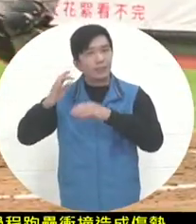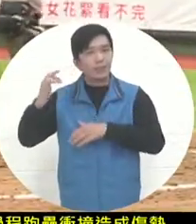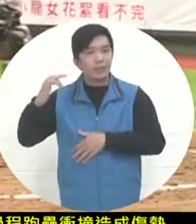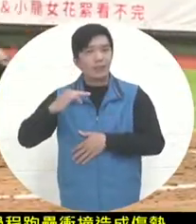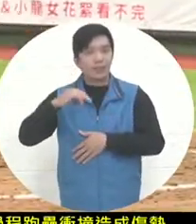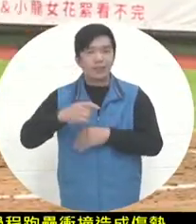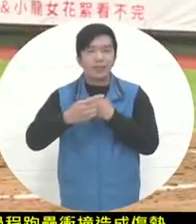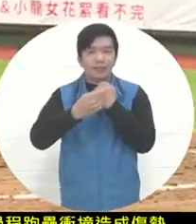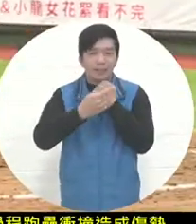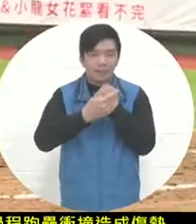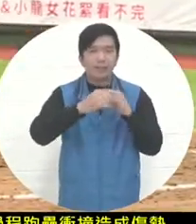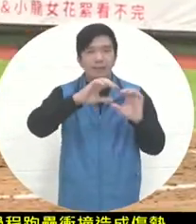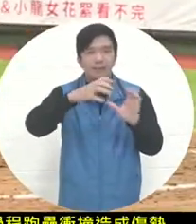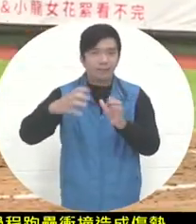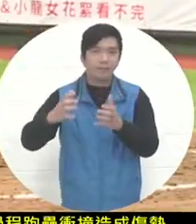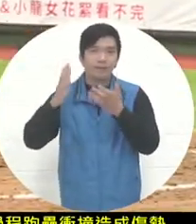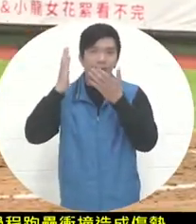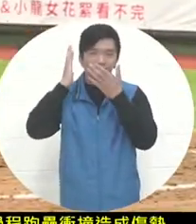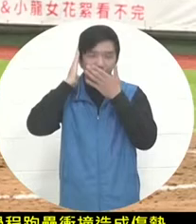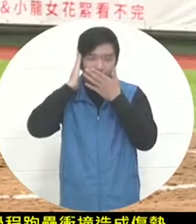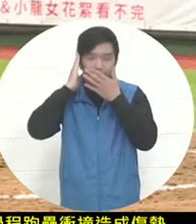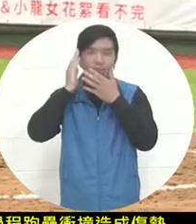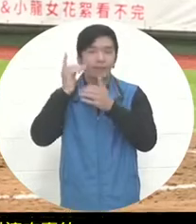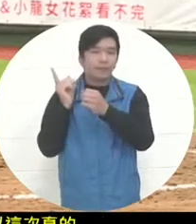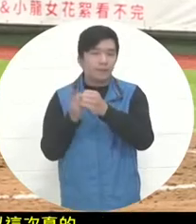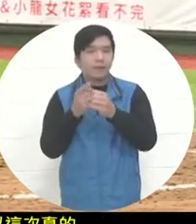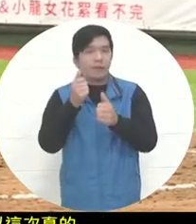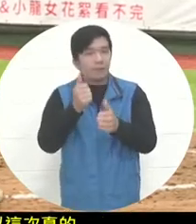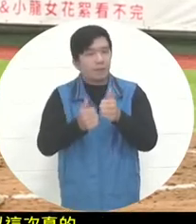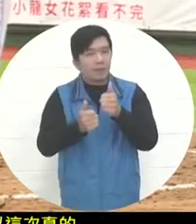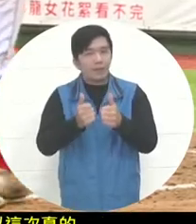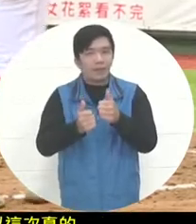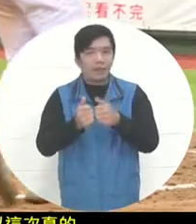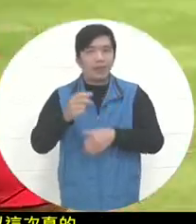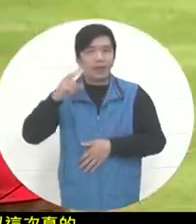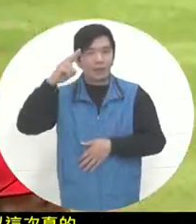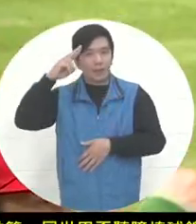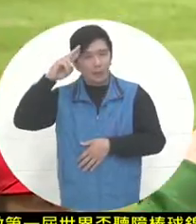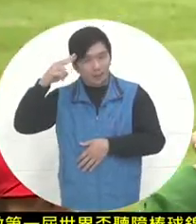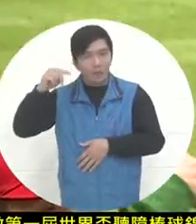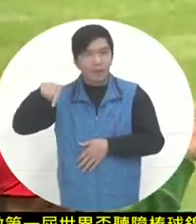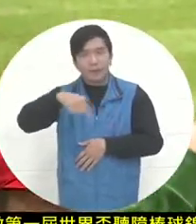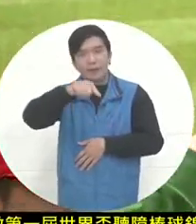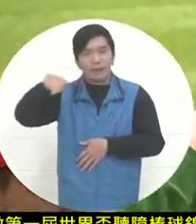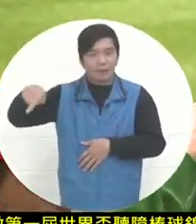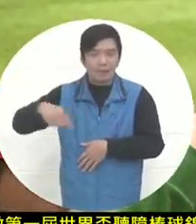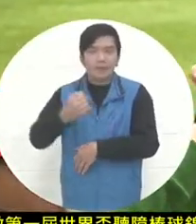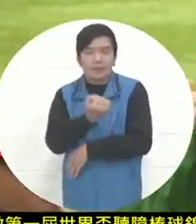participate in the first World Cup Deaf Baseball Championship. It was quite hard for the Mexican team.